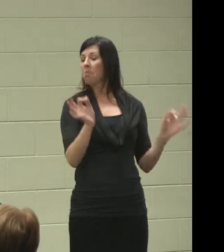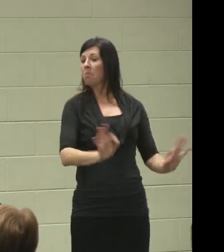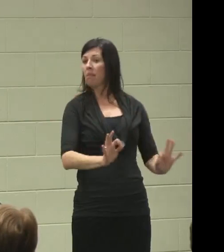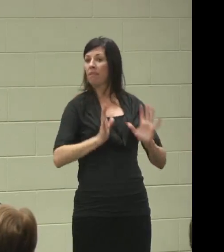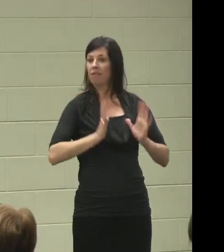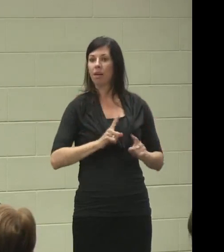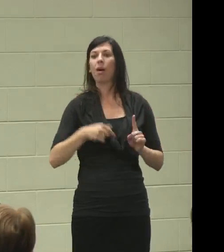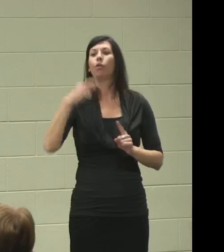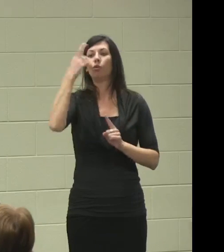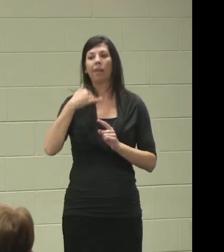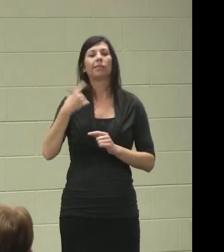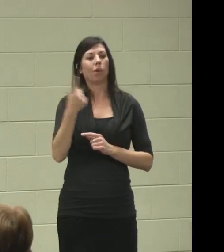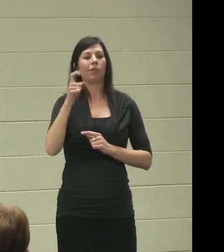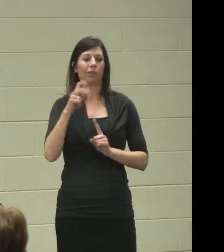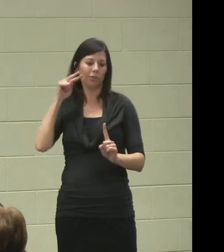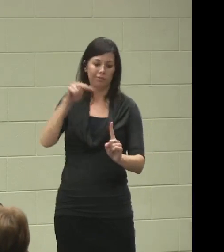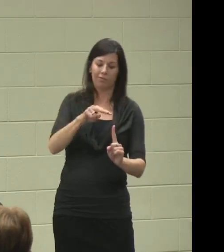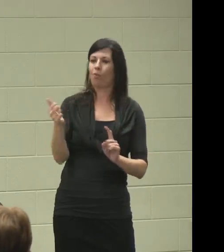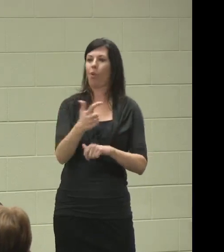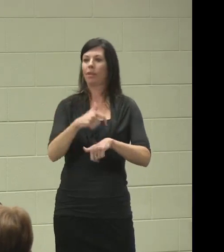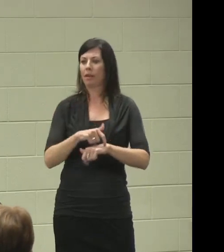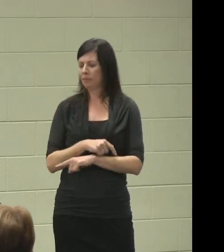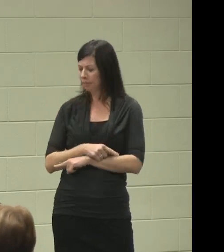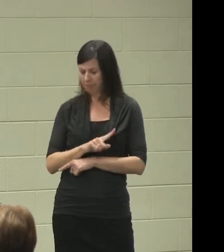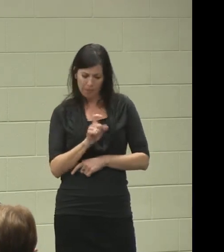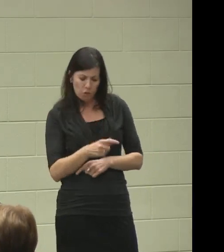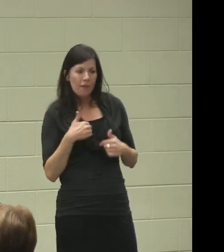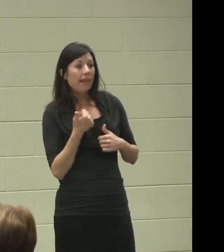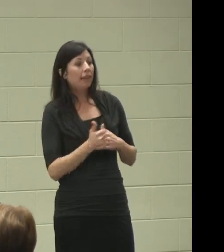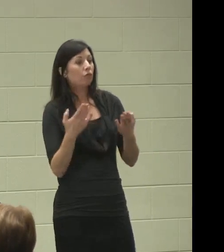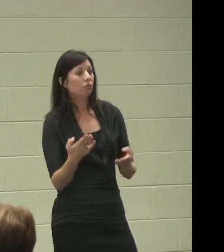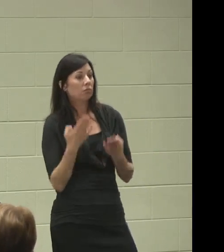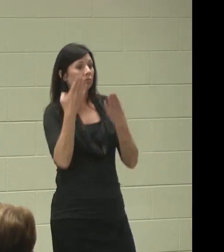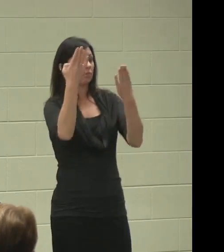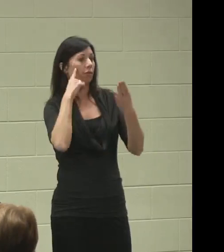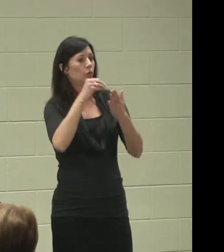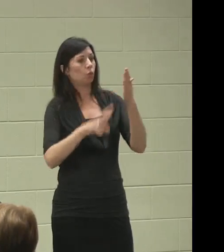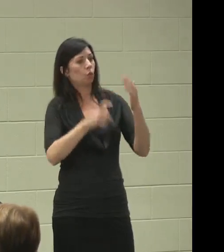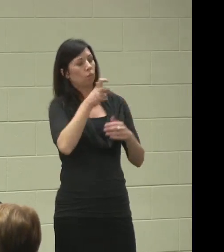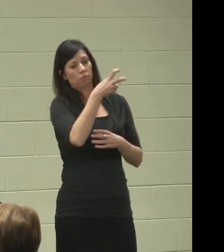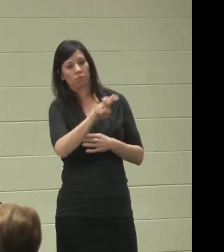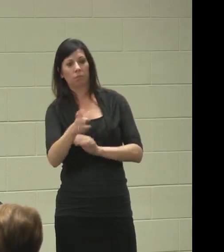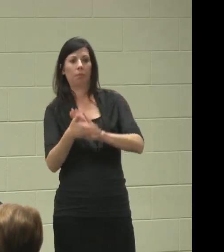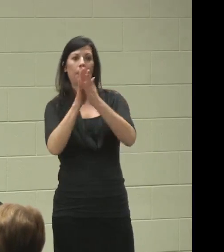Zach, do you have any recommendations for students, who are planning to transition into the adult world soon?